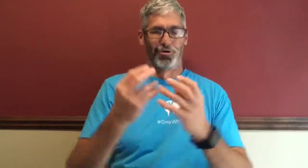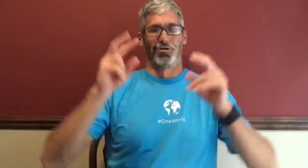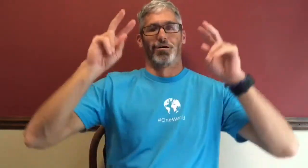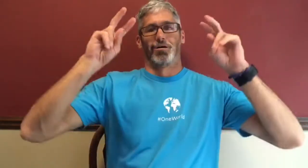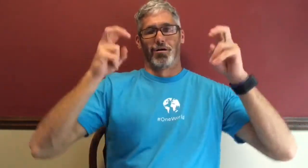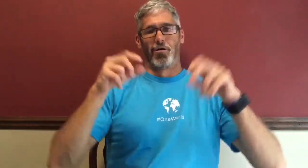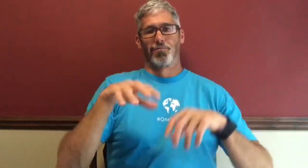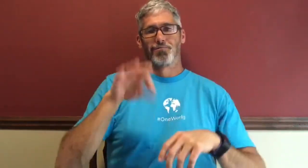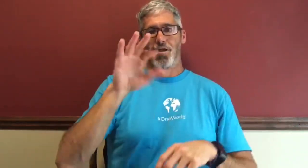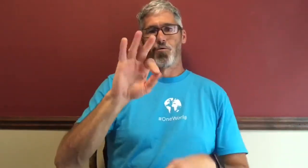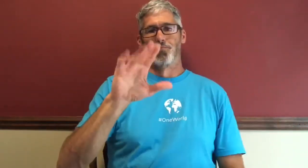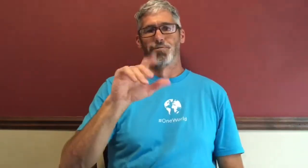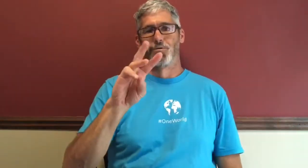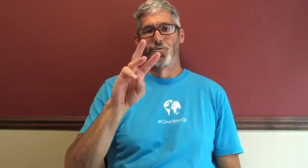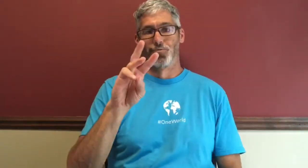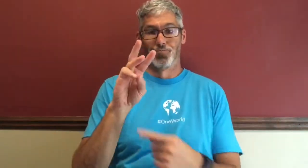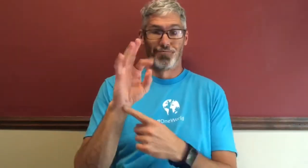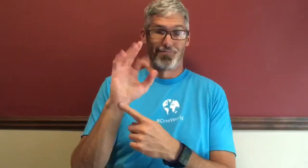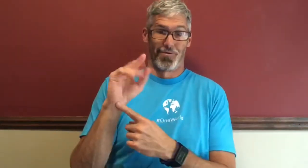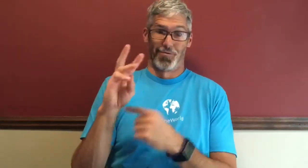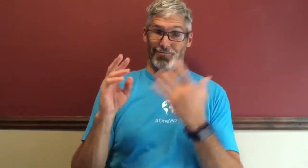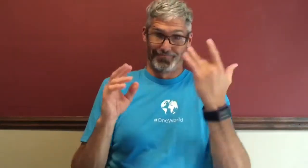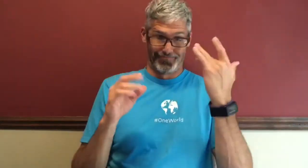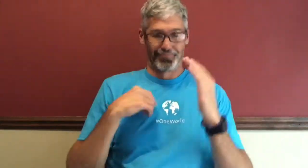is One World and the subject is Finding Your Flow